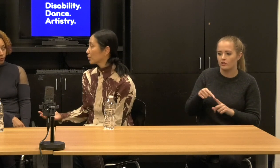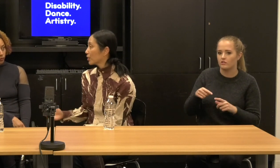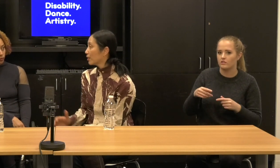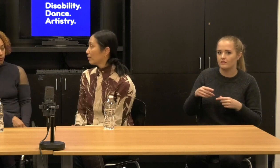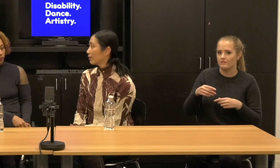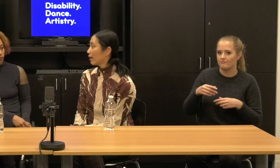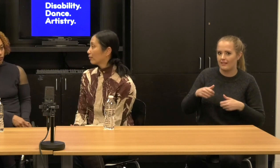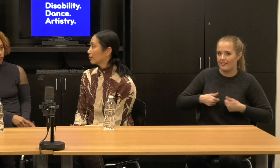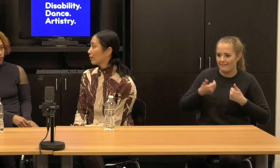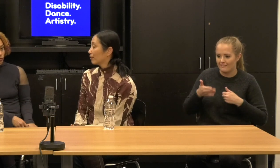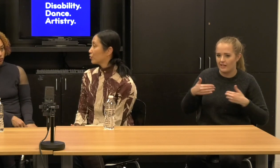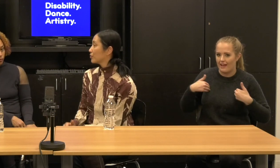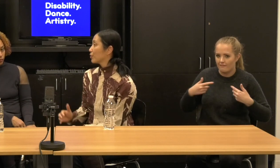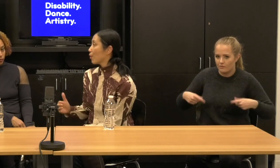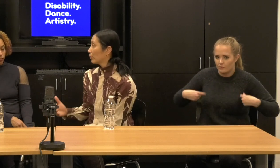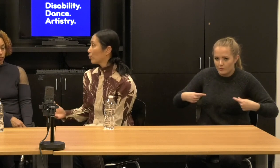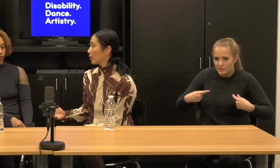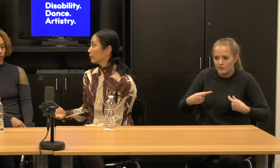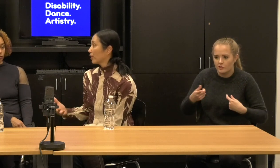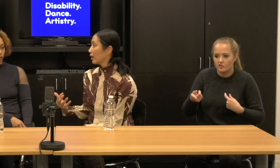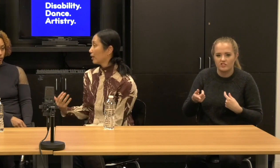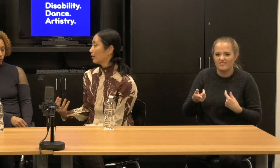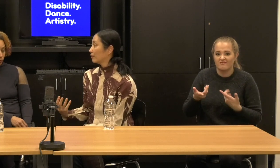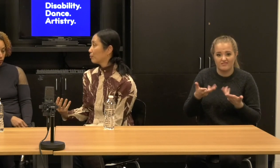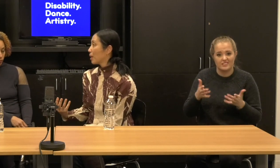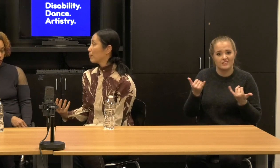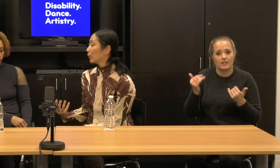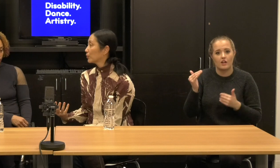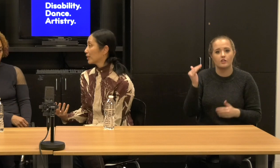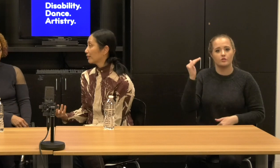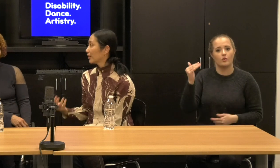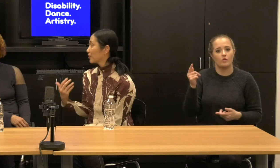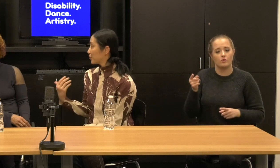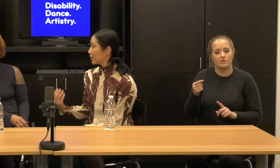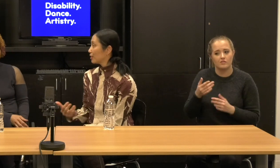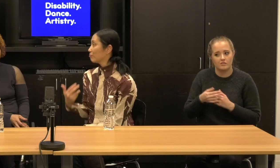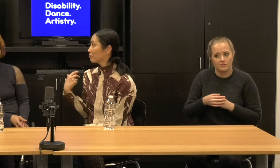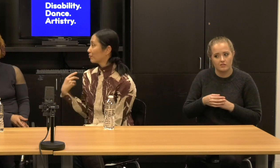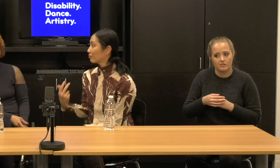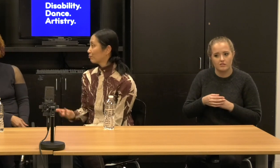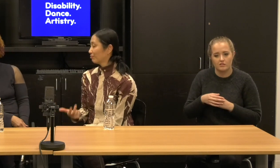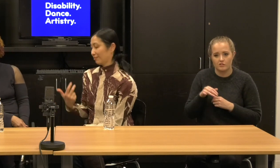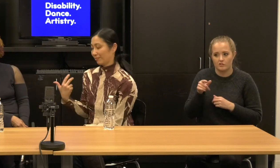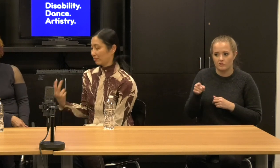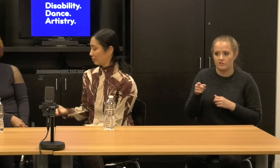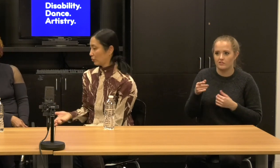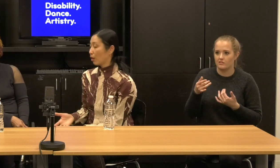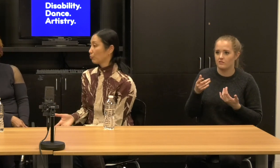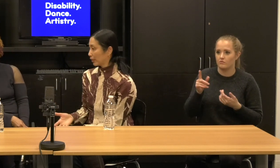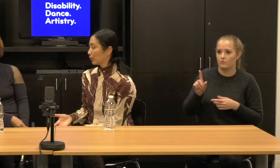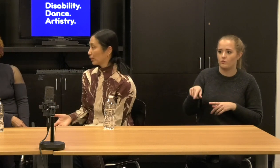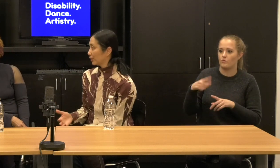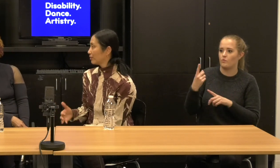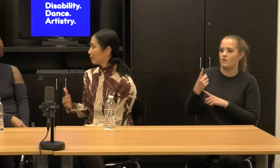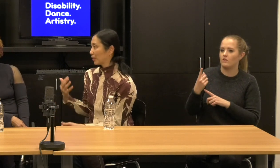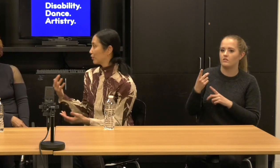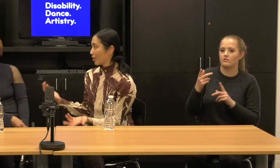She's an adult now and she's the only one in my building that I see not regularly because